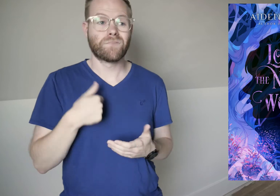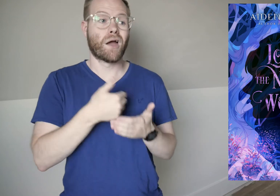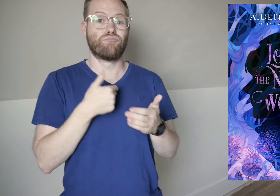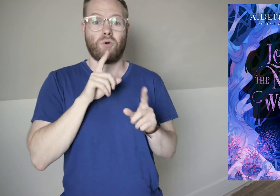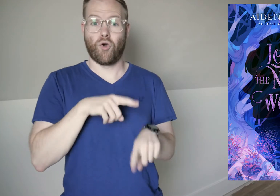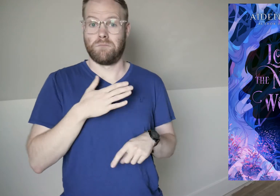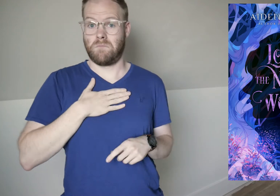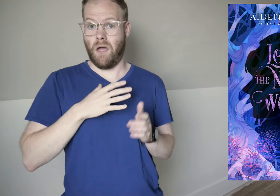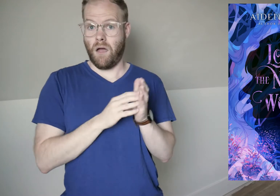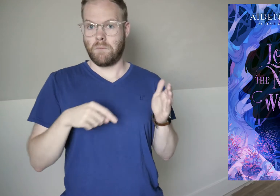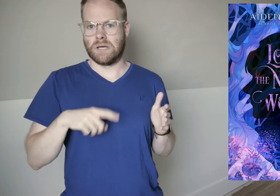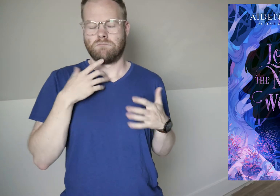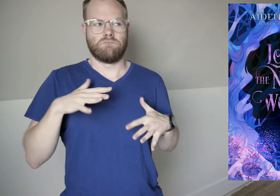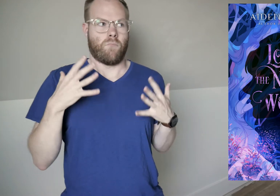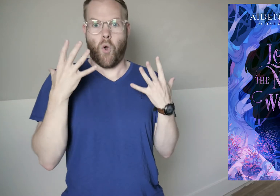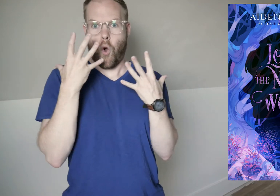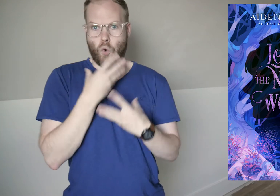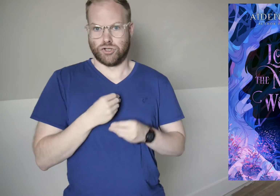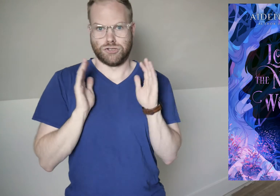I preordered my copy, and it’s gorgeous!